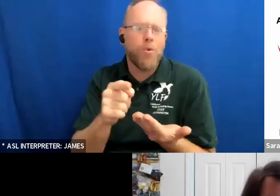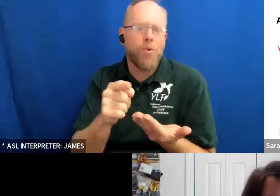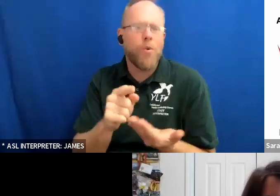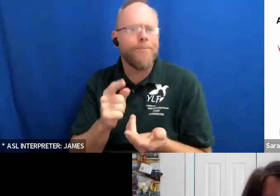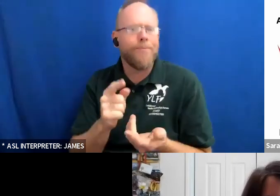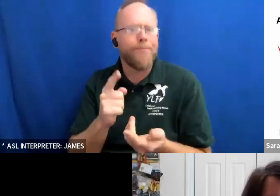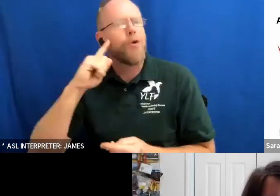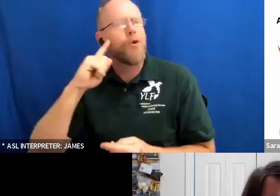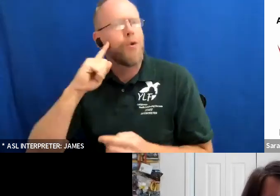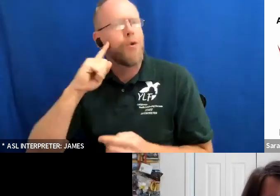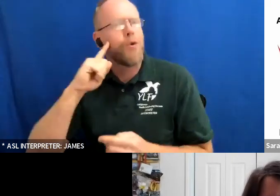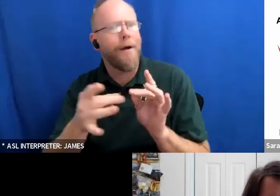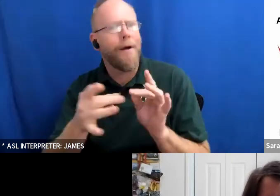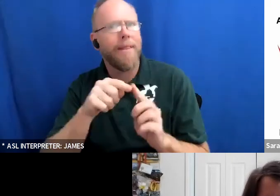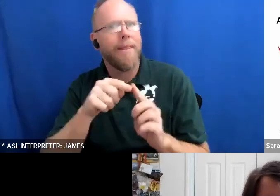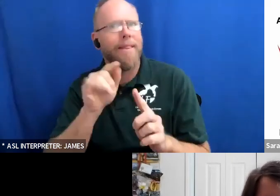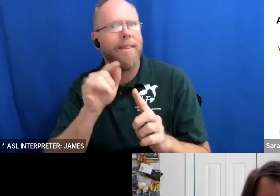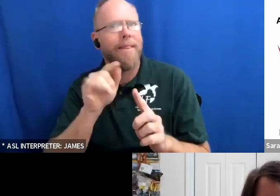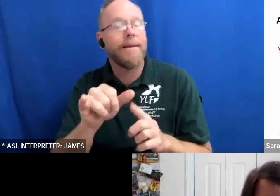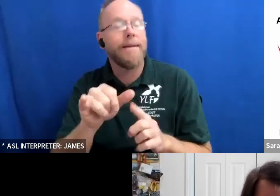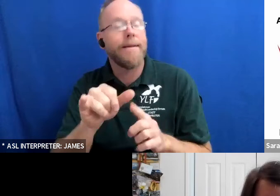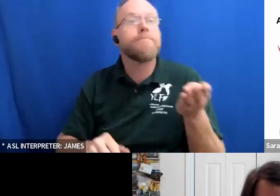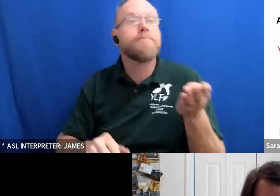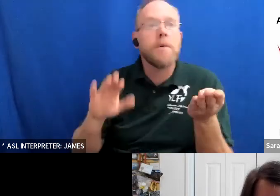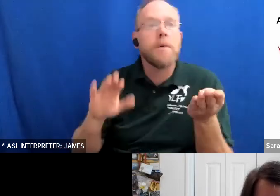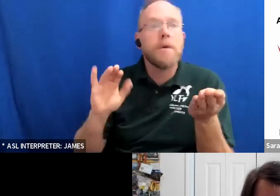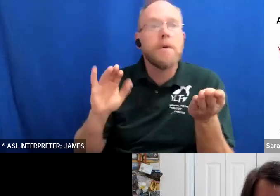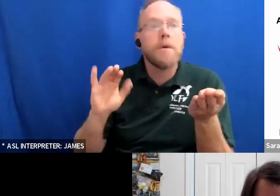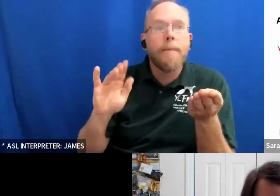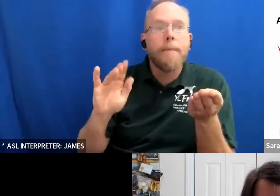um how often do you um do um national meetings that